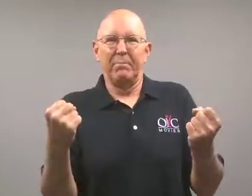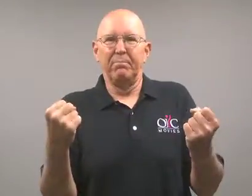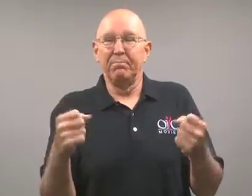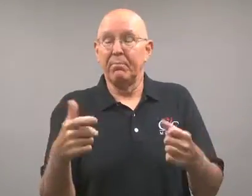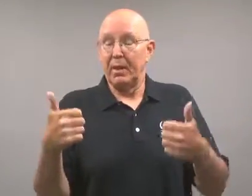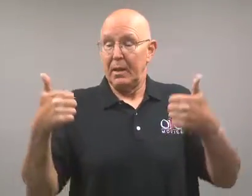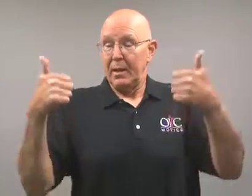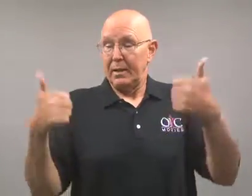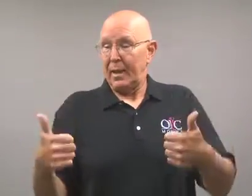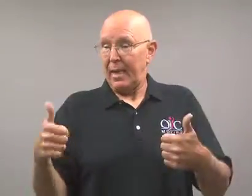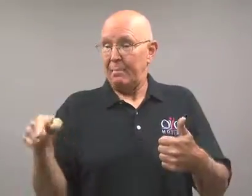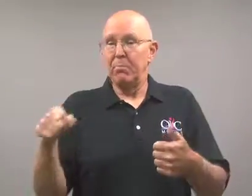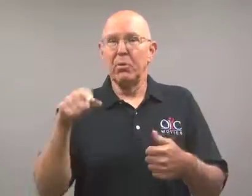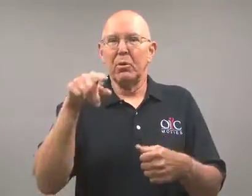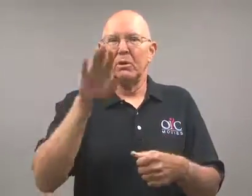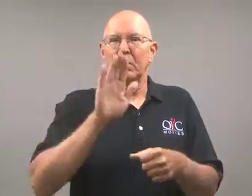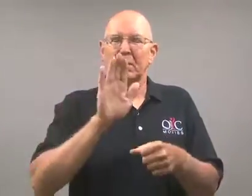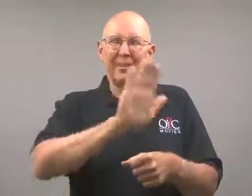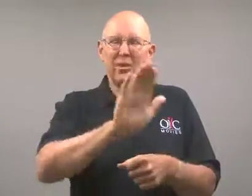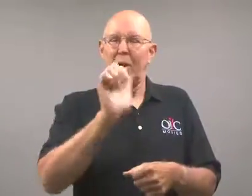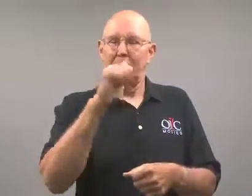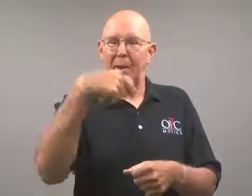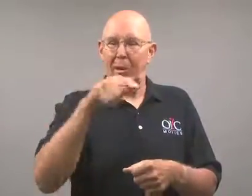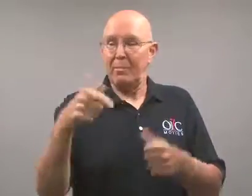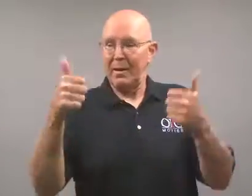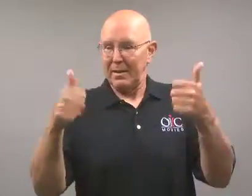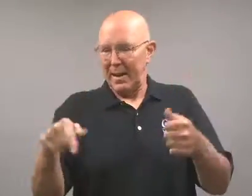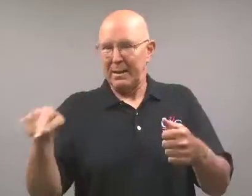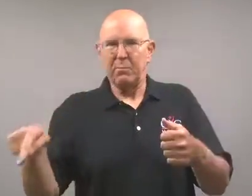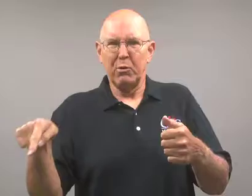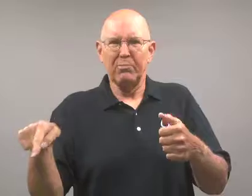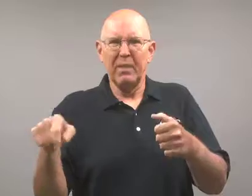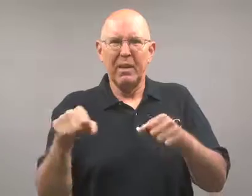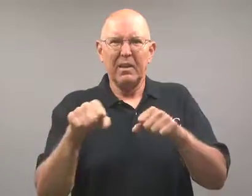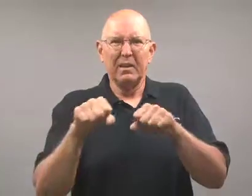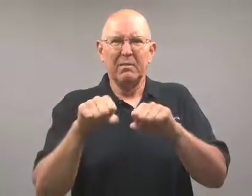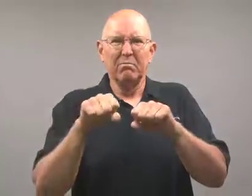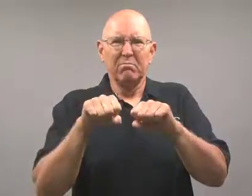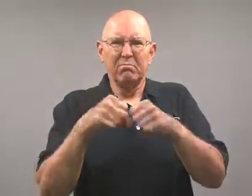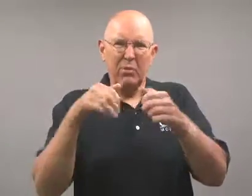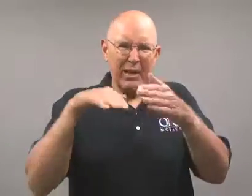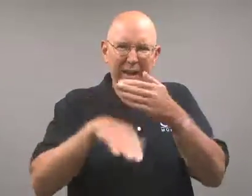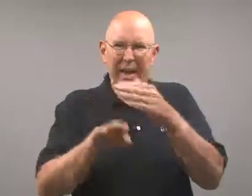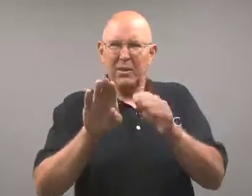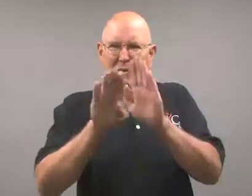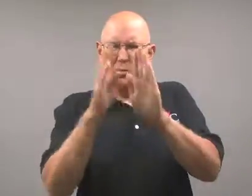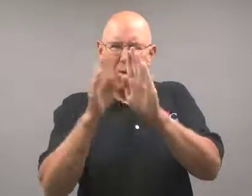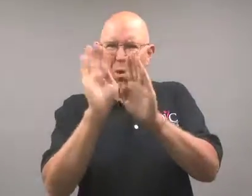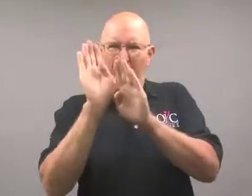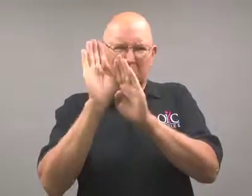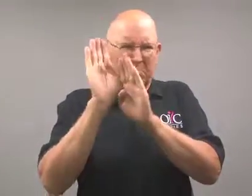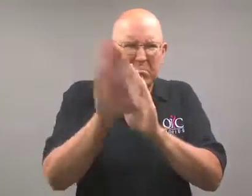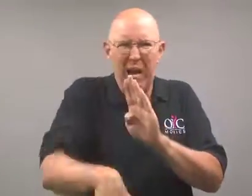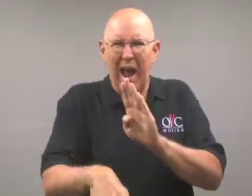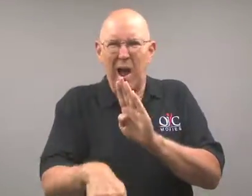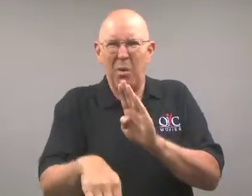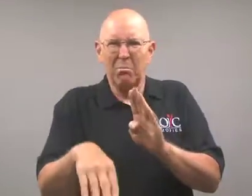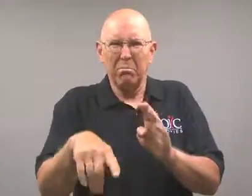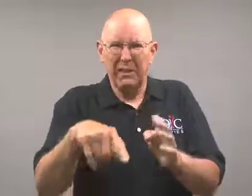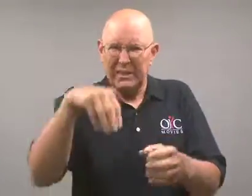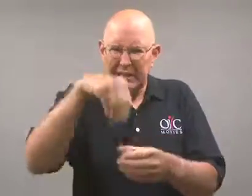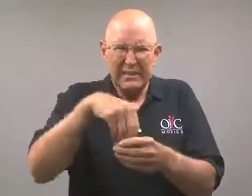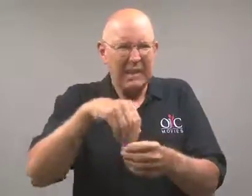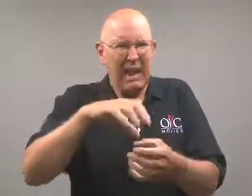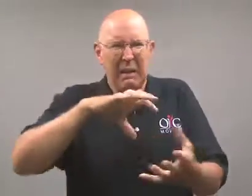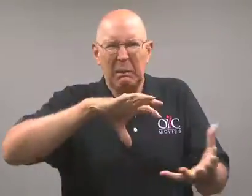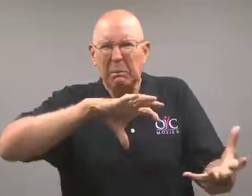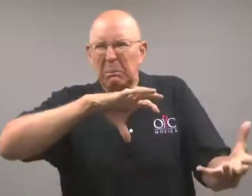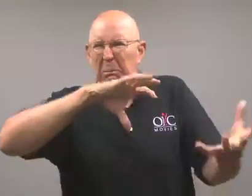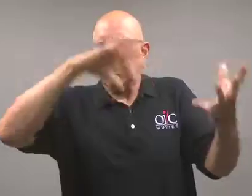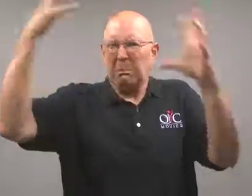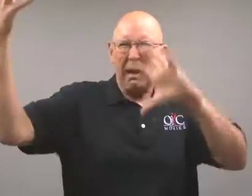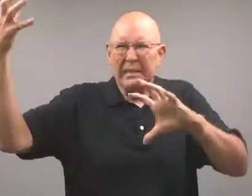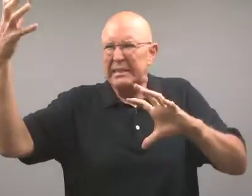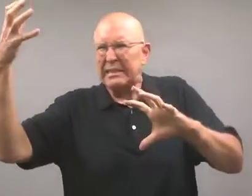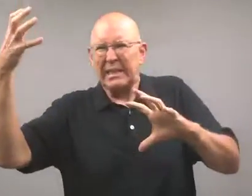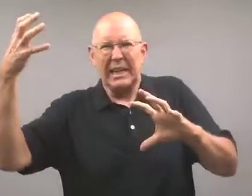Her neighbor broke the door down to her apartment, and made a mess of it.